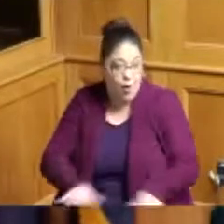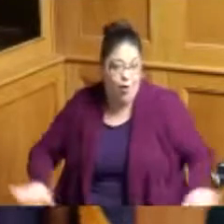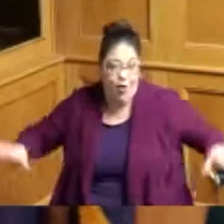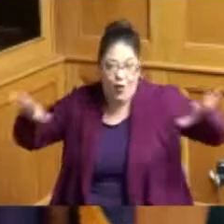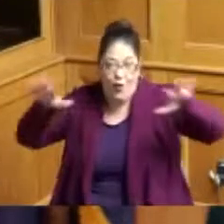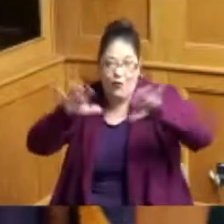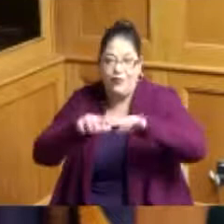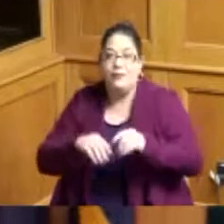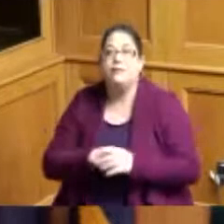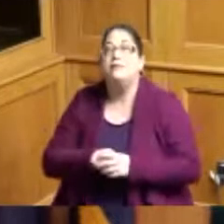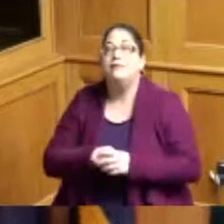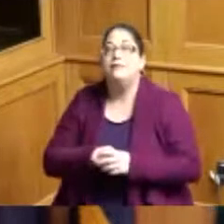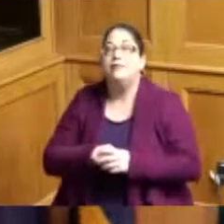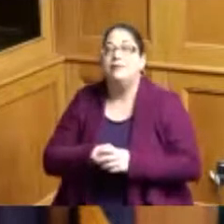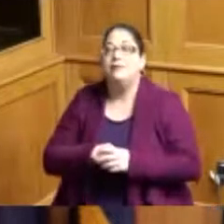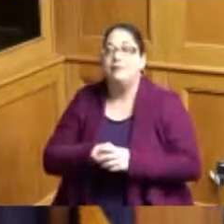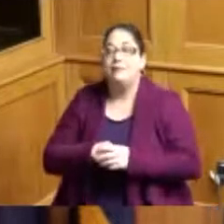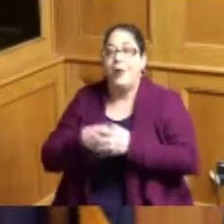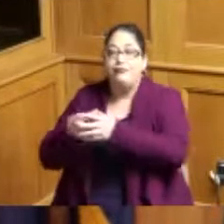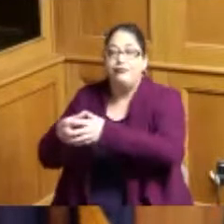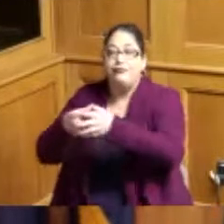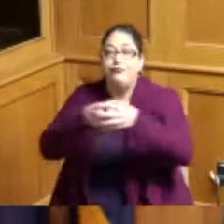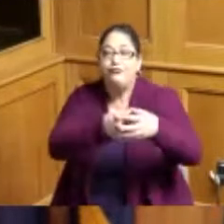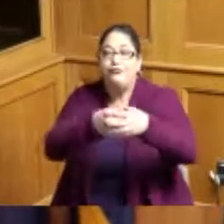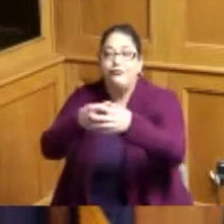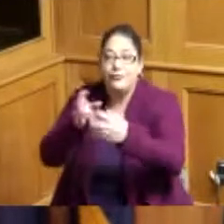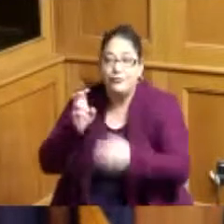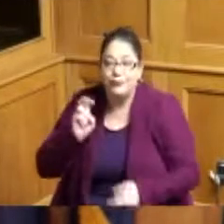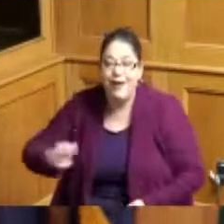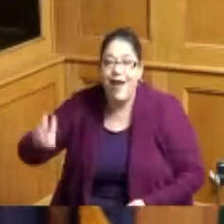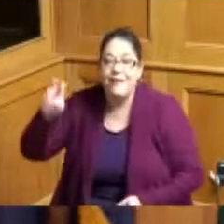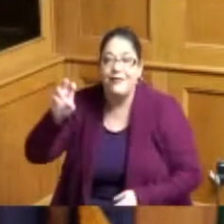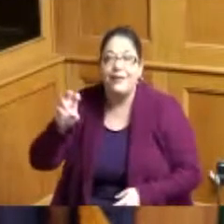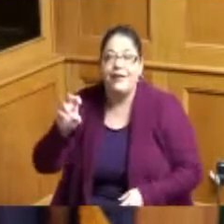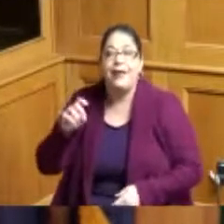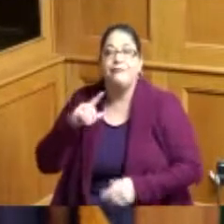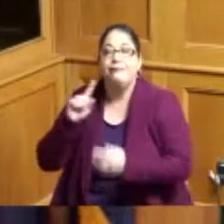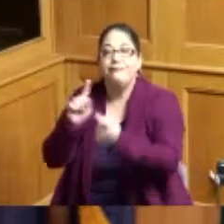has been traveling as well as being here they were meeting the team when they came home